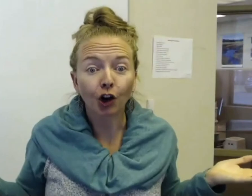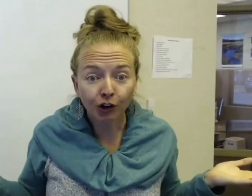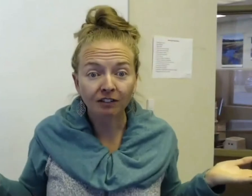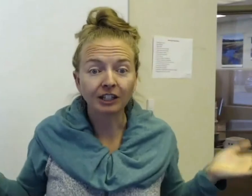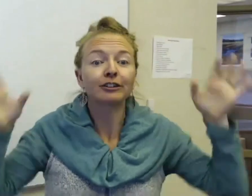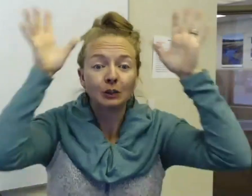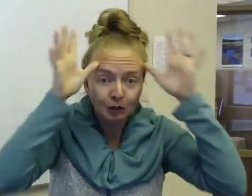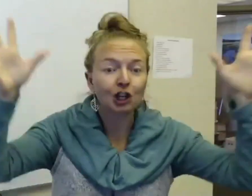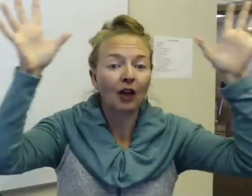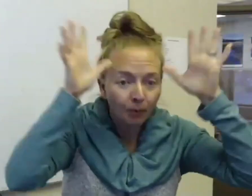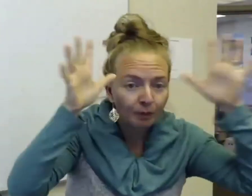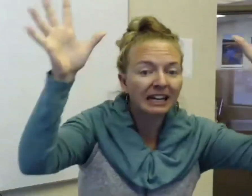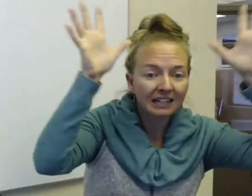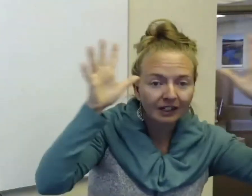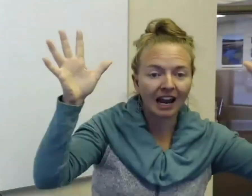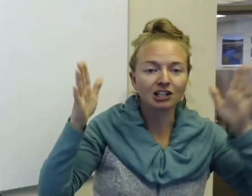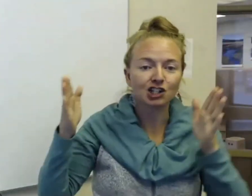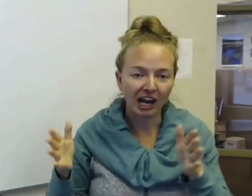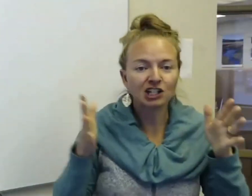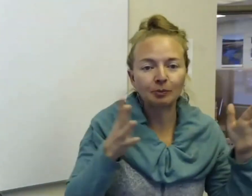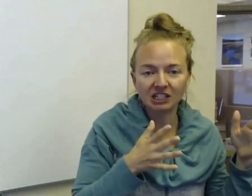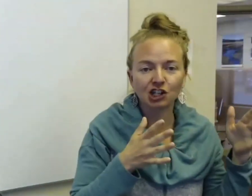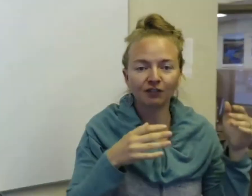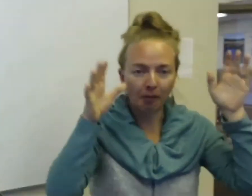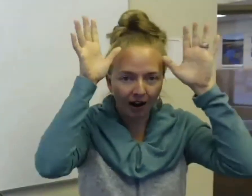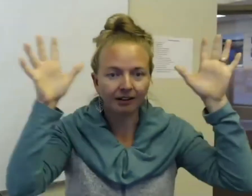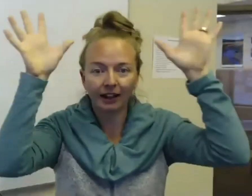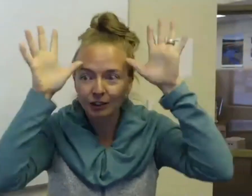of deer, you could show that repeatedly and change the position of your body, like there's